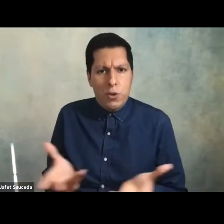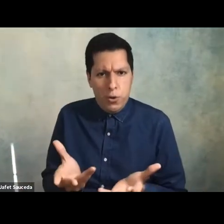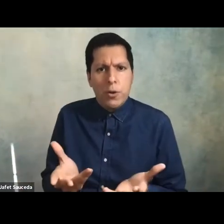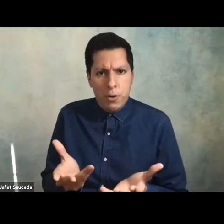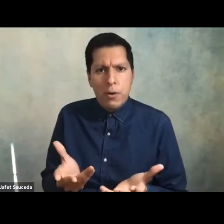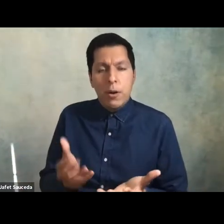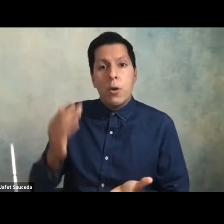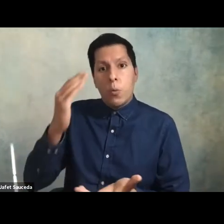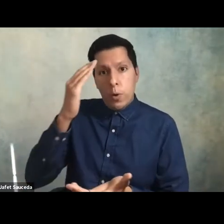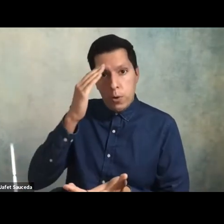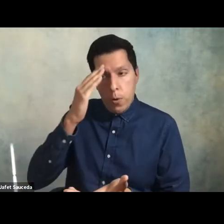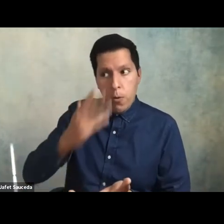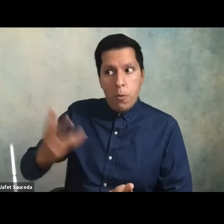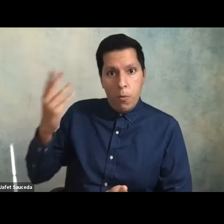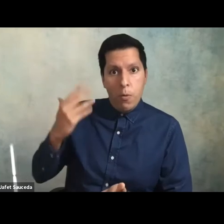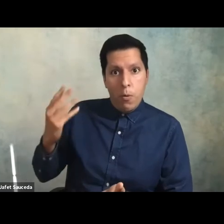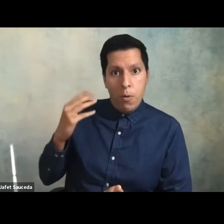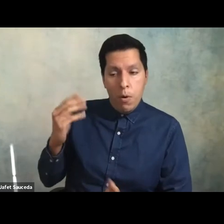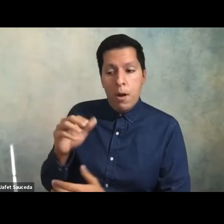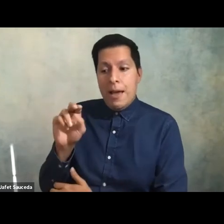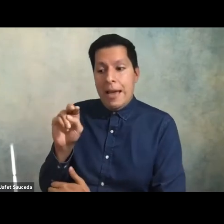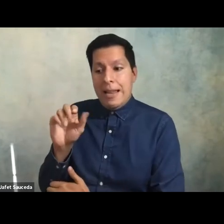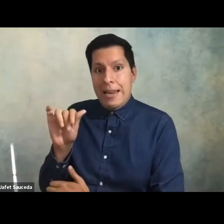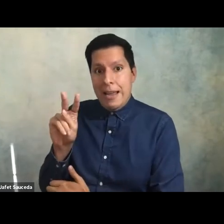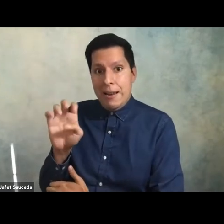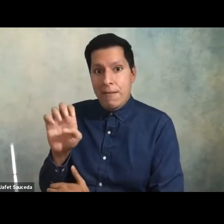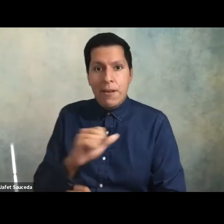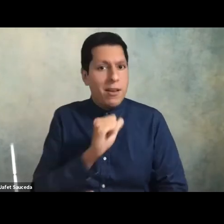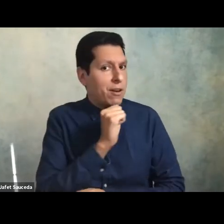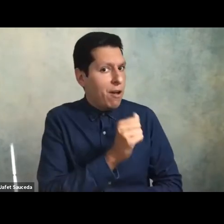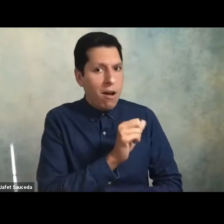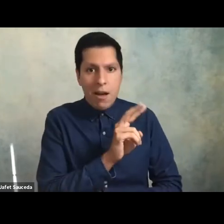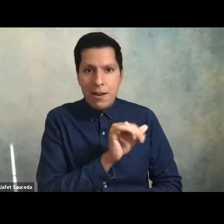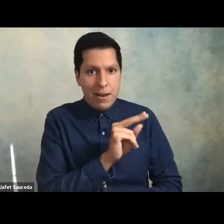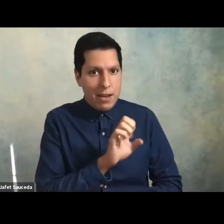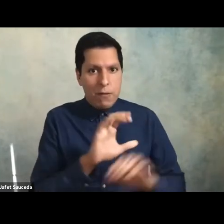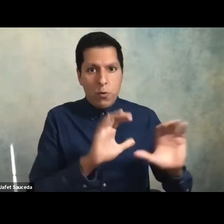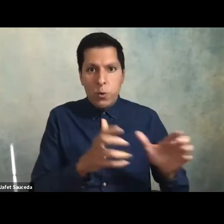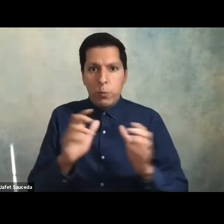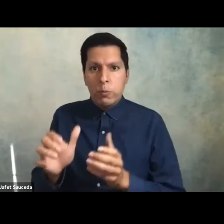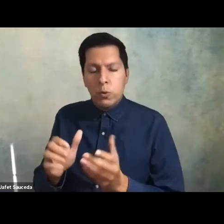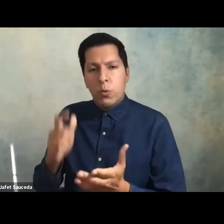used by native people and non-natives to recognize indigenous peoples who are the original stewards